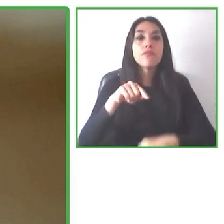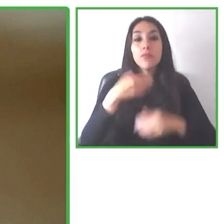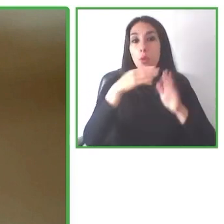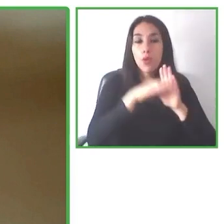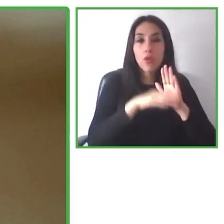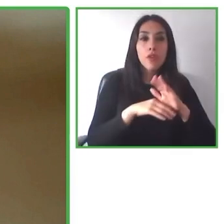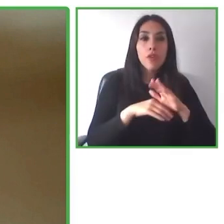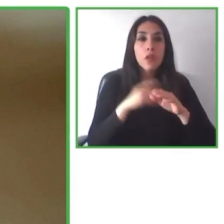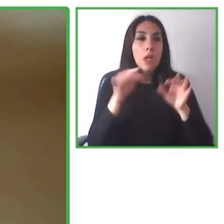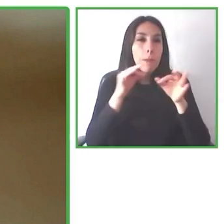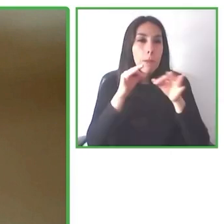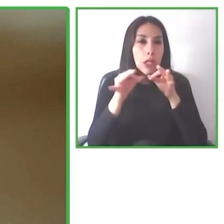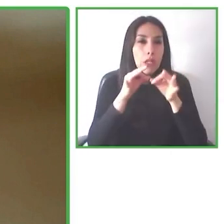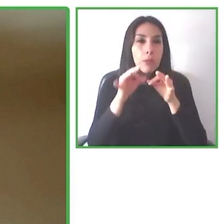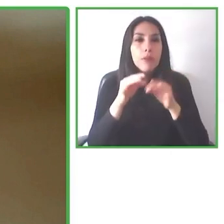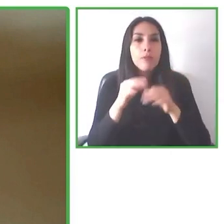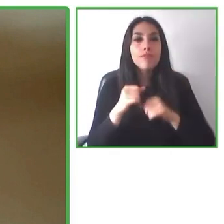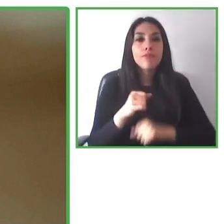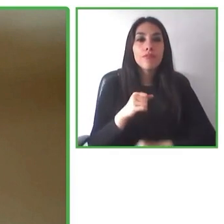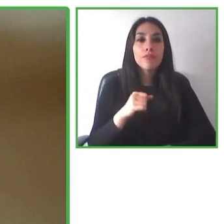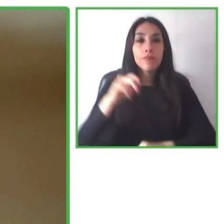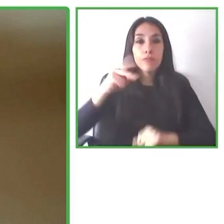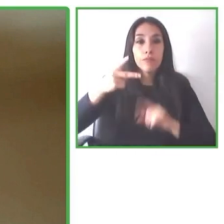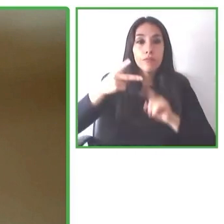approach all of these aspects of tourism.